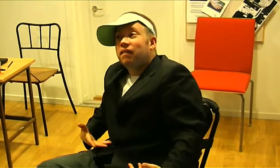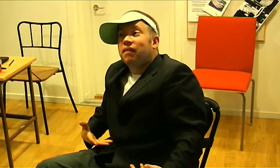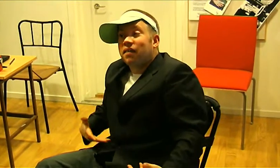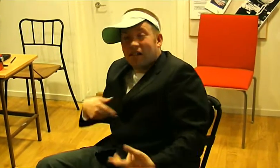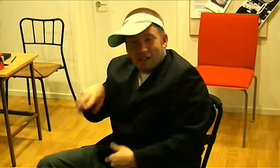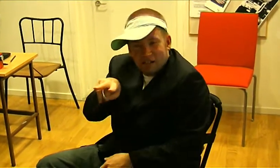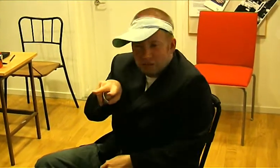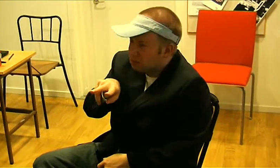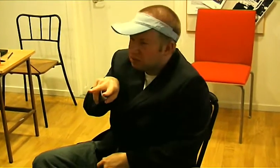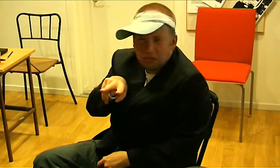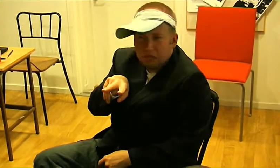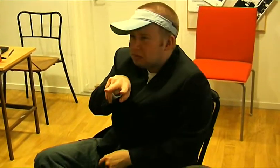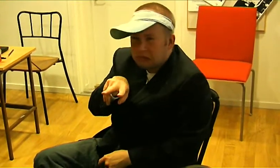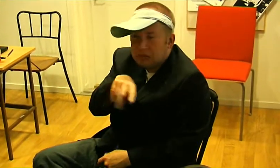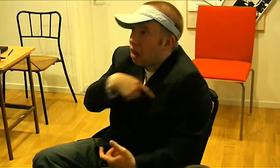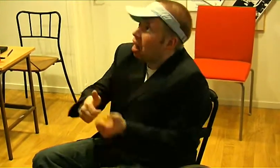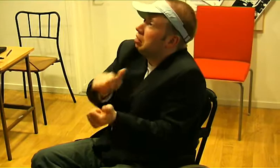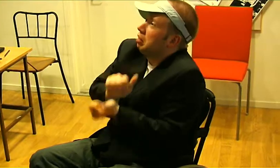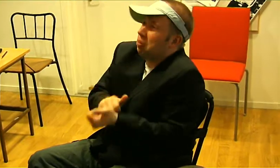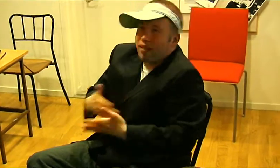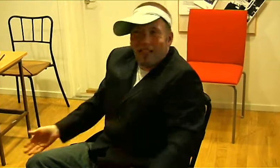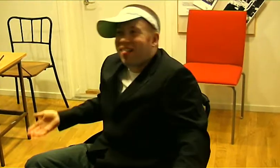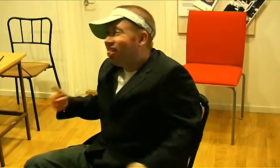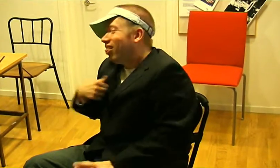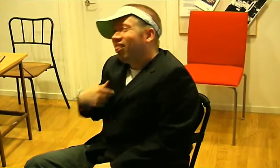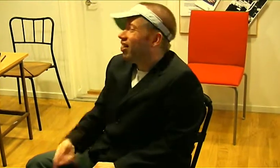but I didn't feel like either deaf or handicapped.